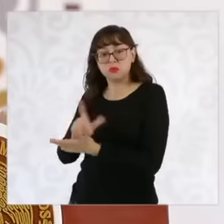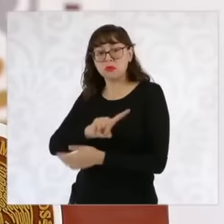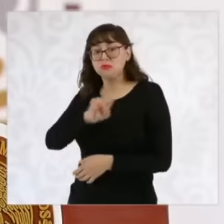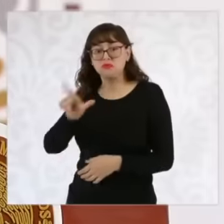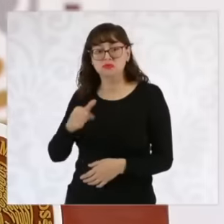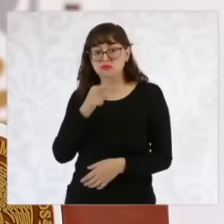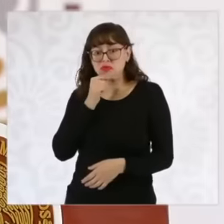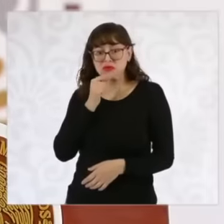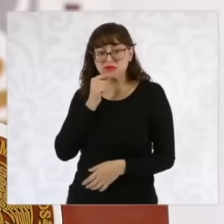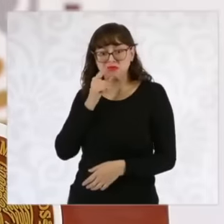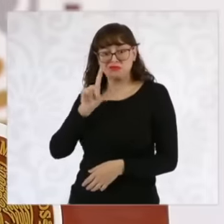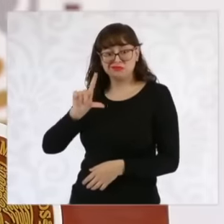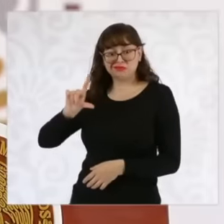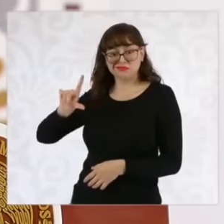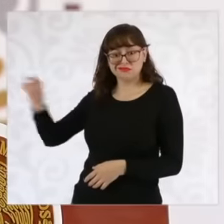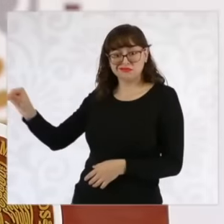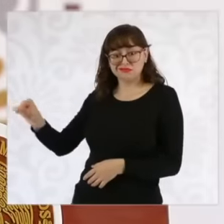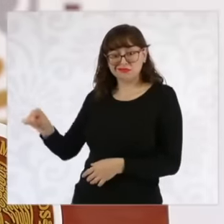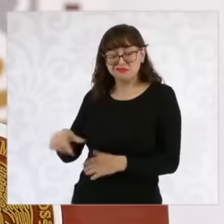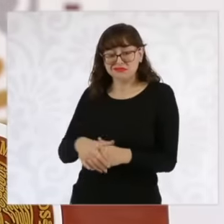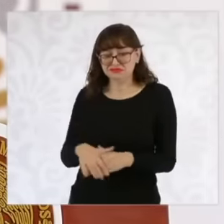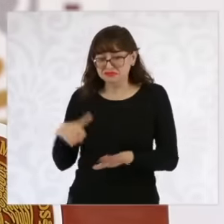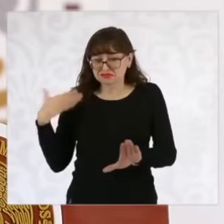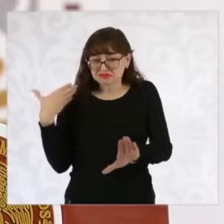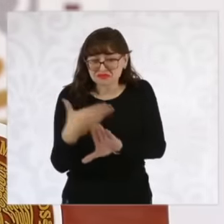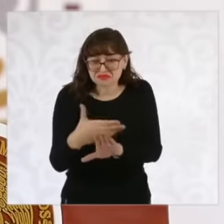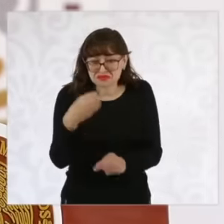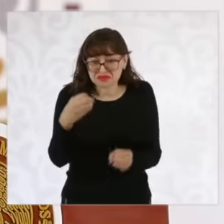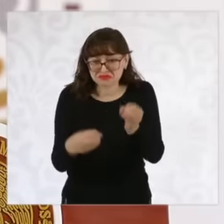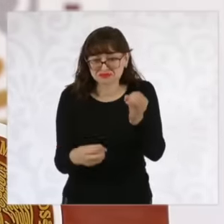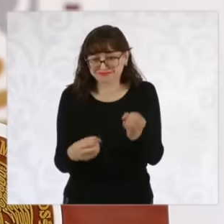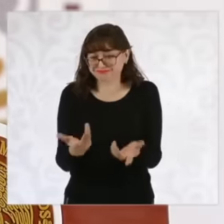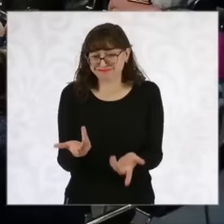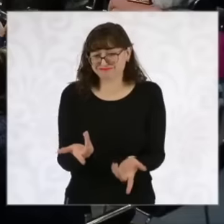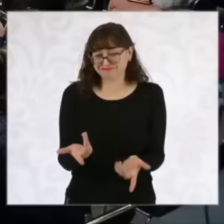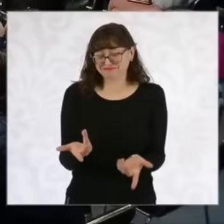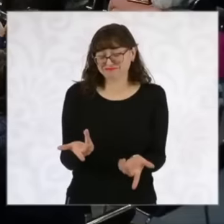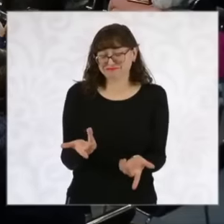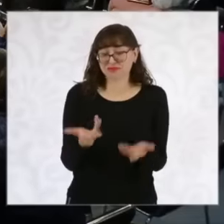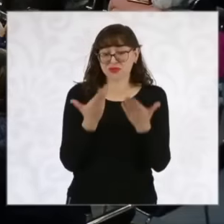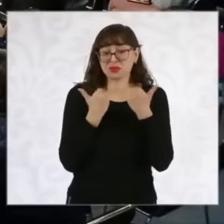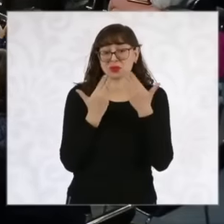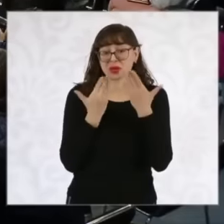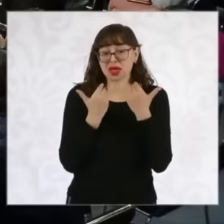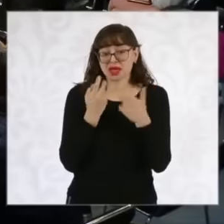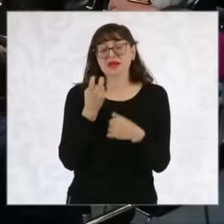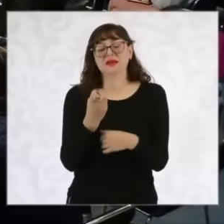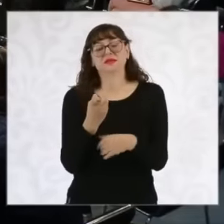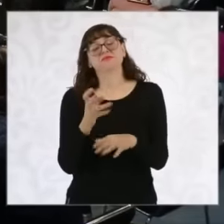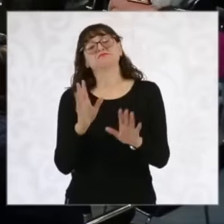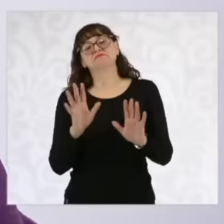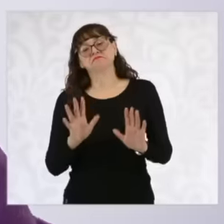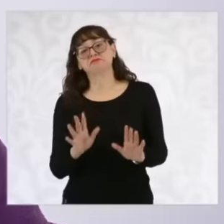but I understand that they are going to give more information so uh the photo was seen but it was not seen.